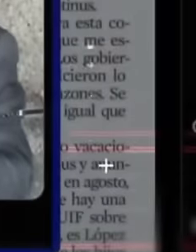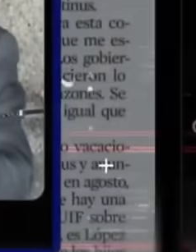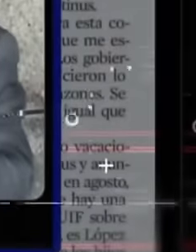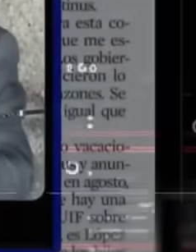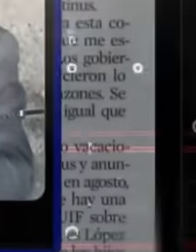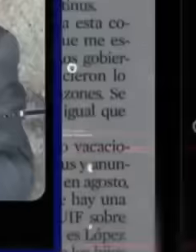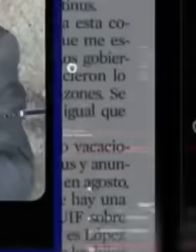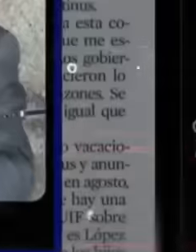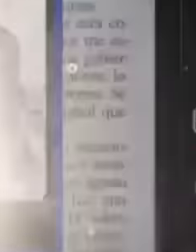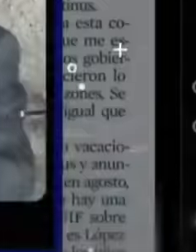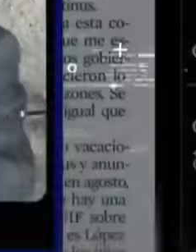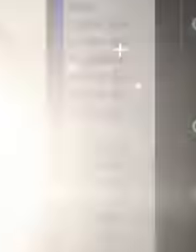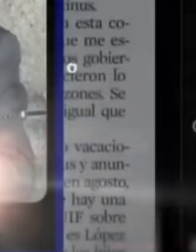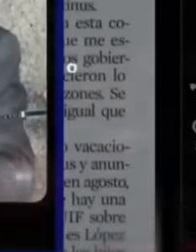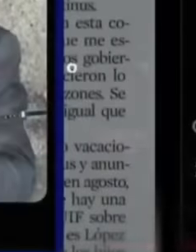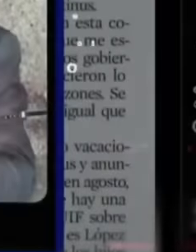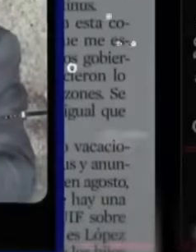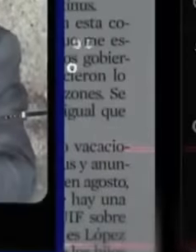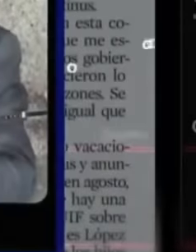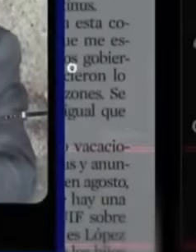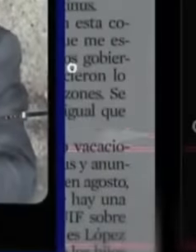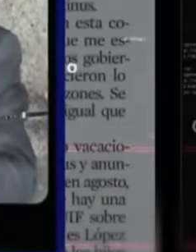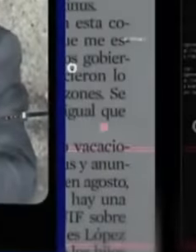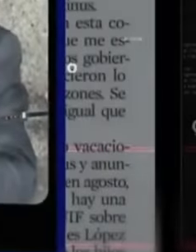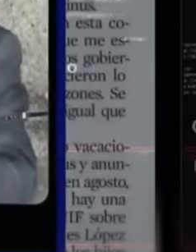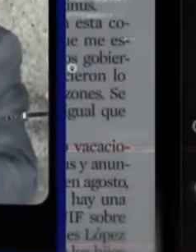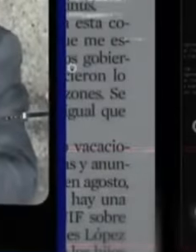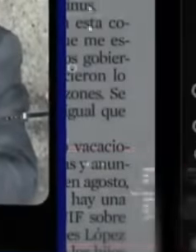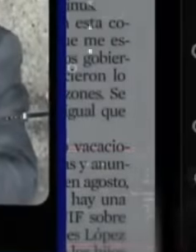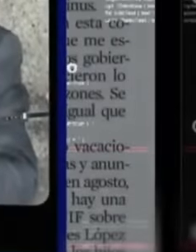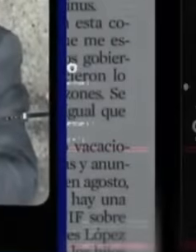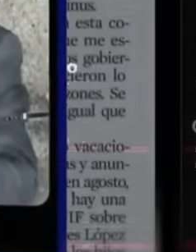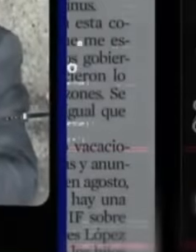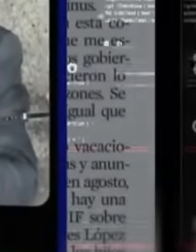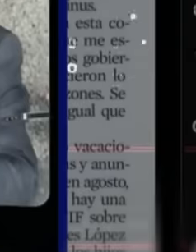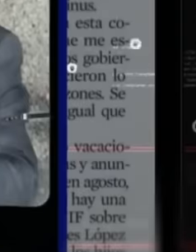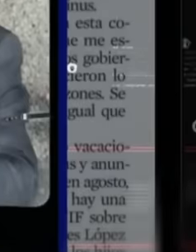President López Obrador began a persecution against Latinus Carlos Loret de Mola and Víctor